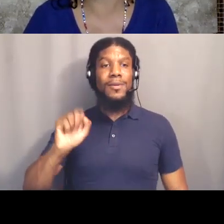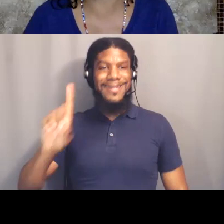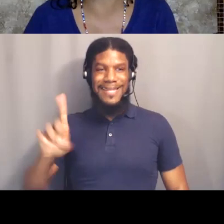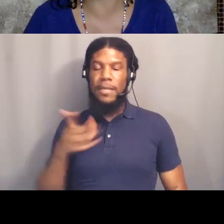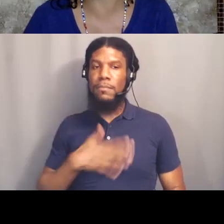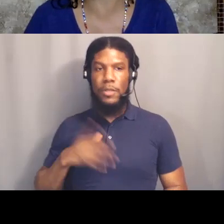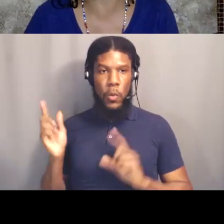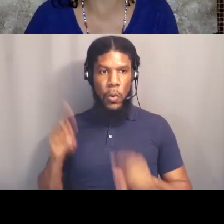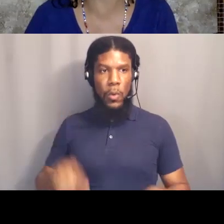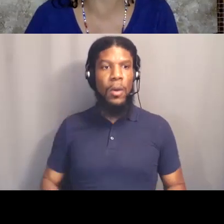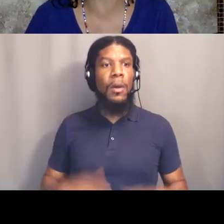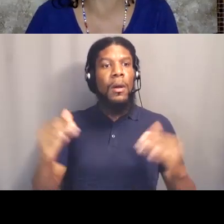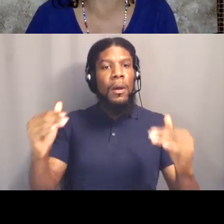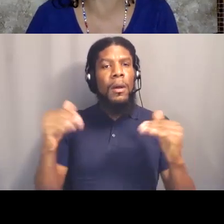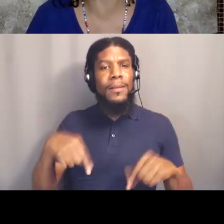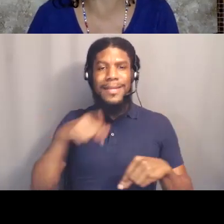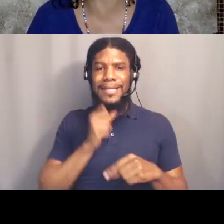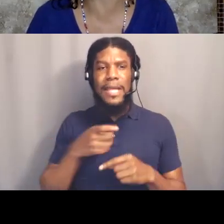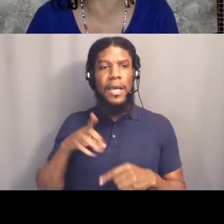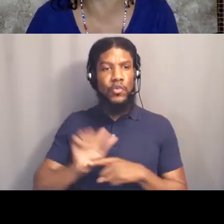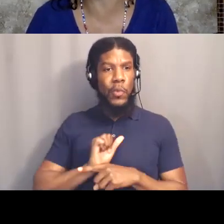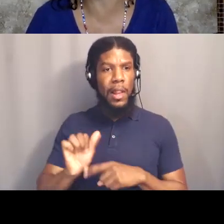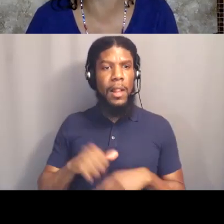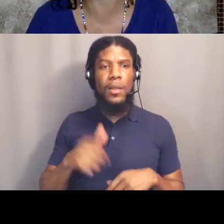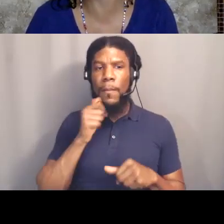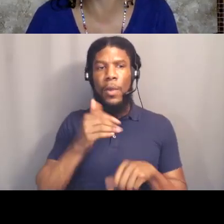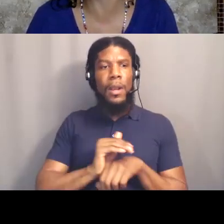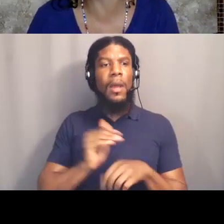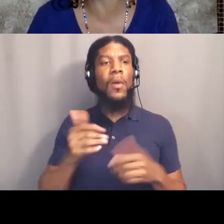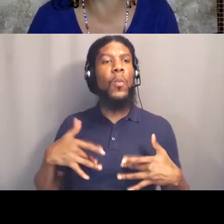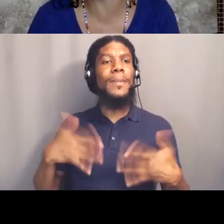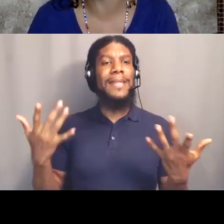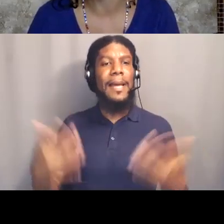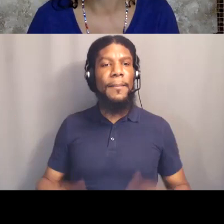On This is Not a Drill, tomorrow night we're gonna be talking about the use of public space,